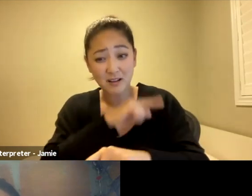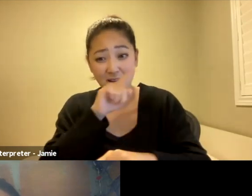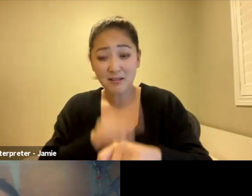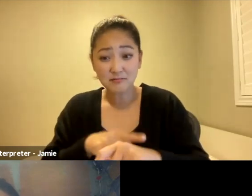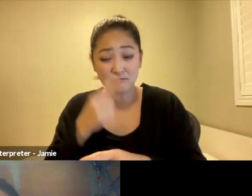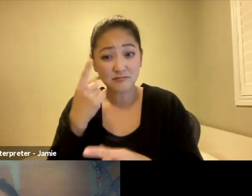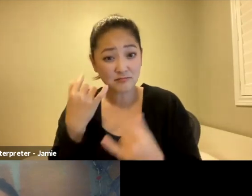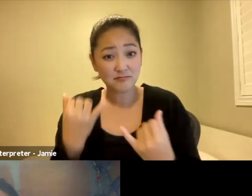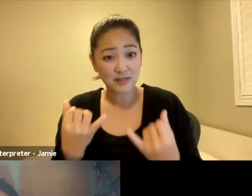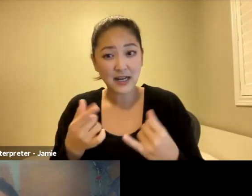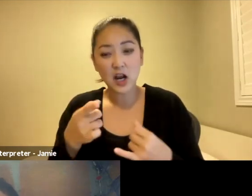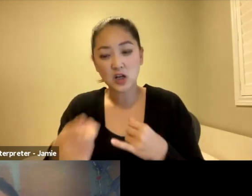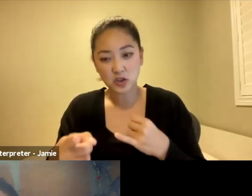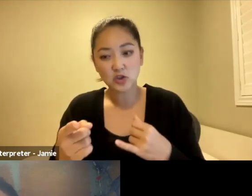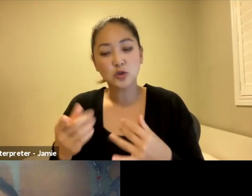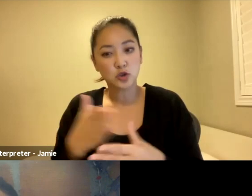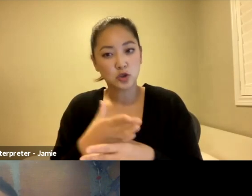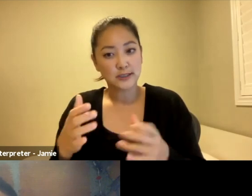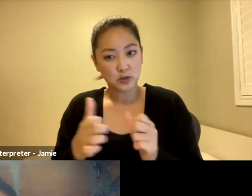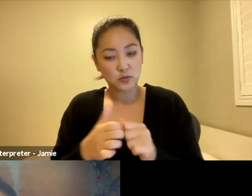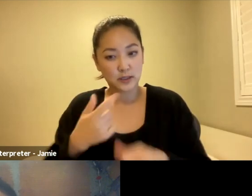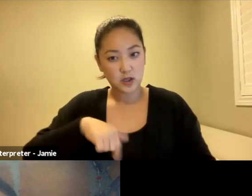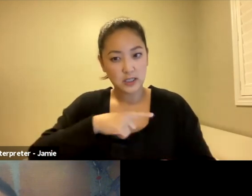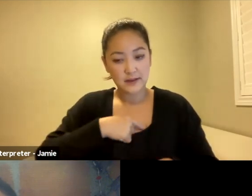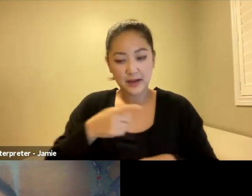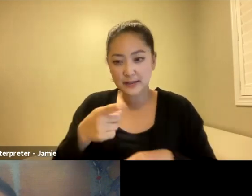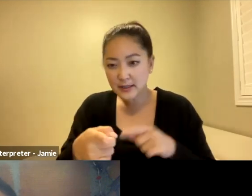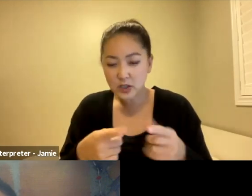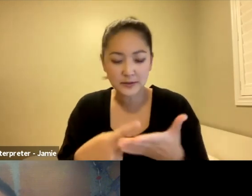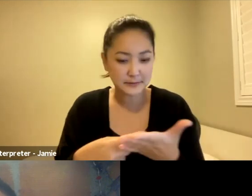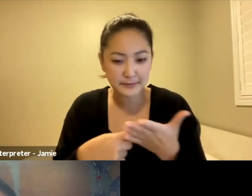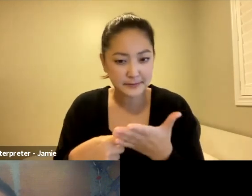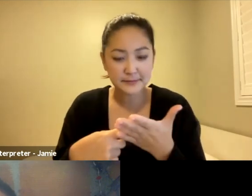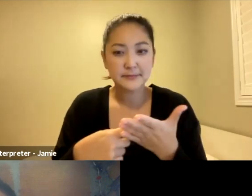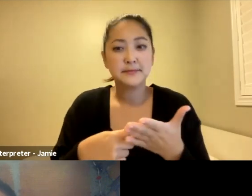through your submission, your connection to the Amazon, through the land and specifically the river that connects you,